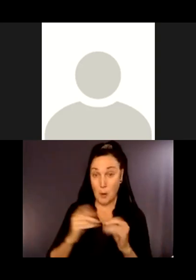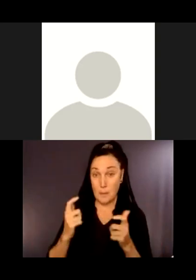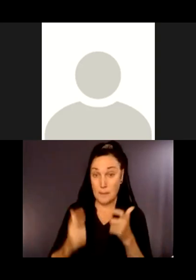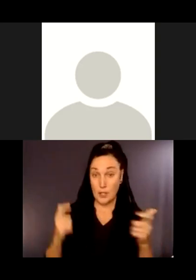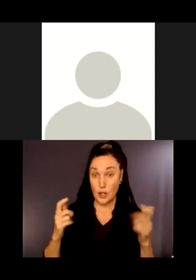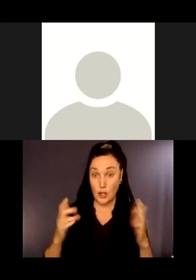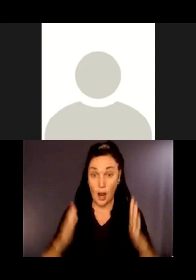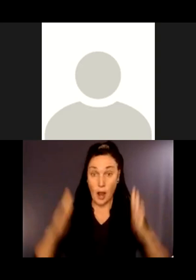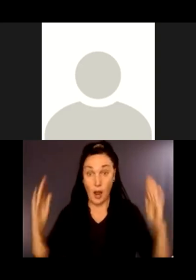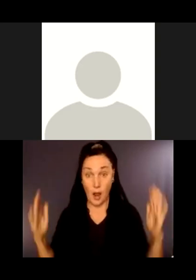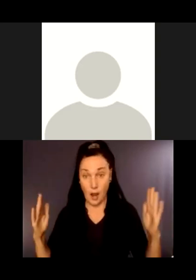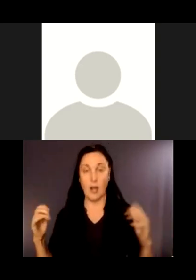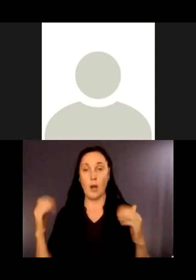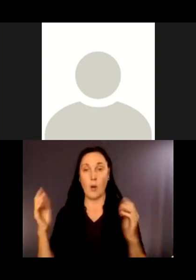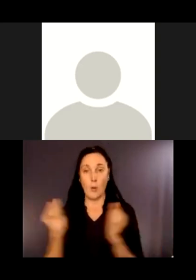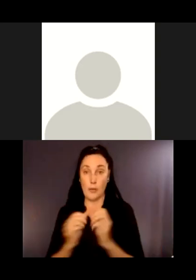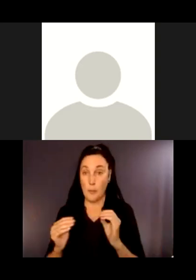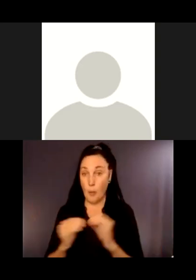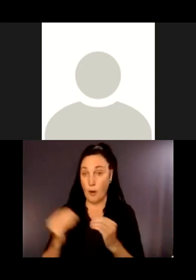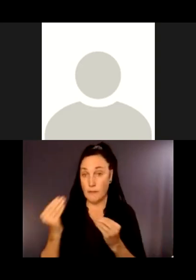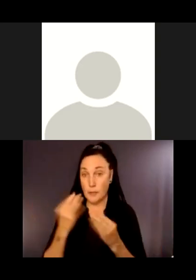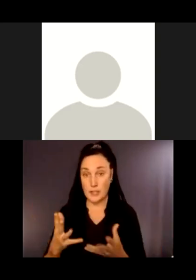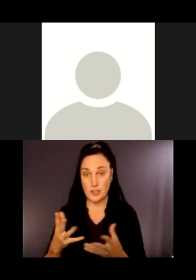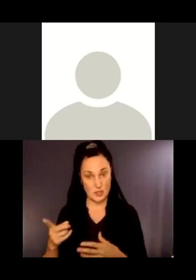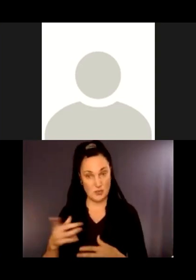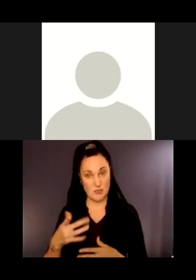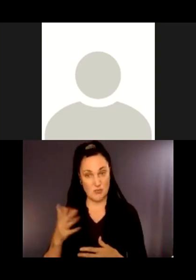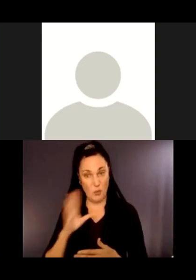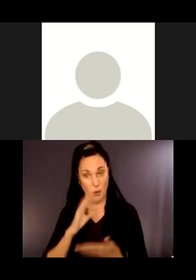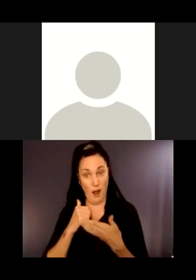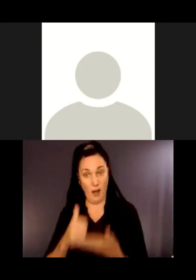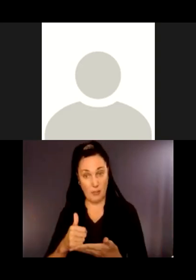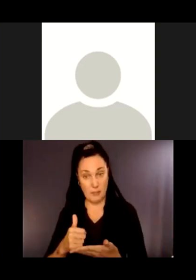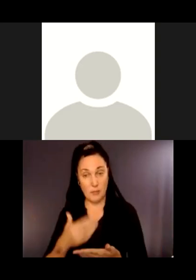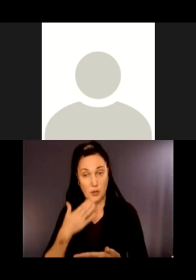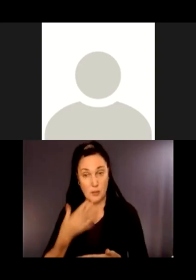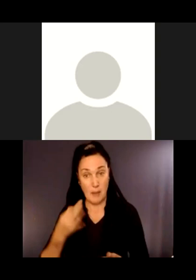information, is that some place you would stop or linger, or should we really focus more on guides and things people could